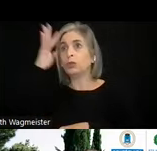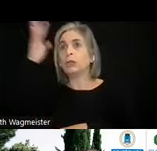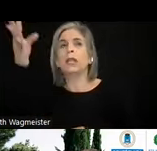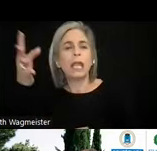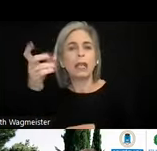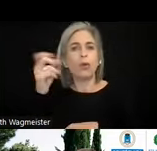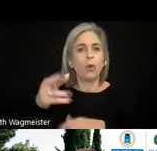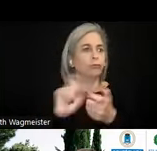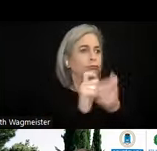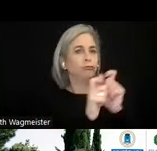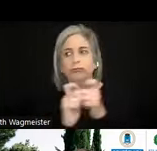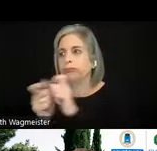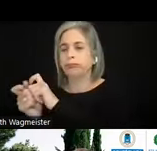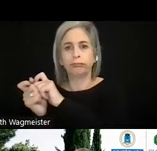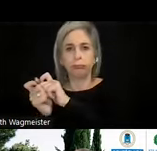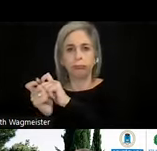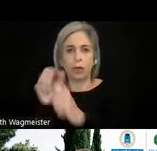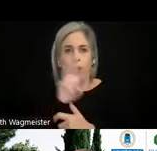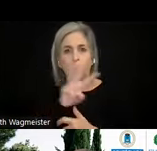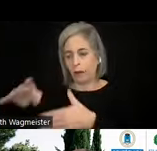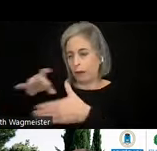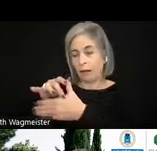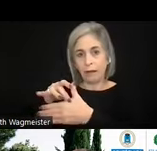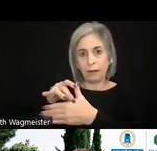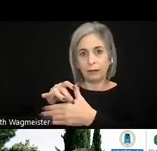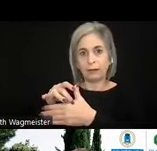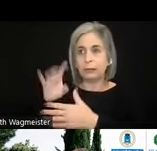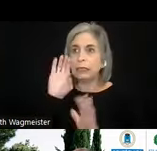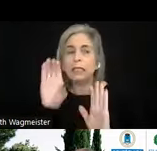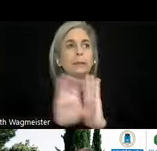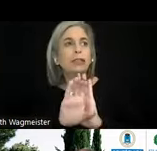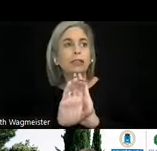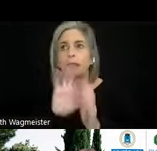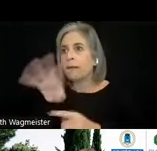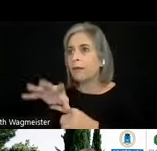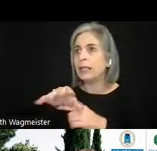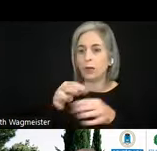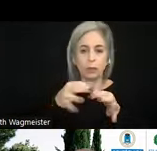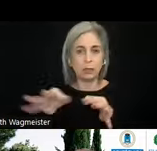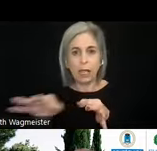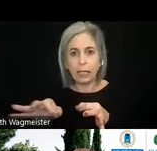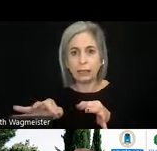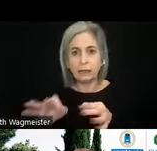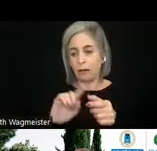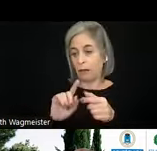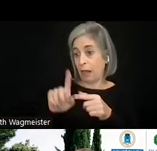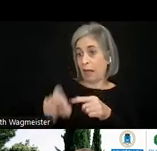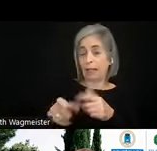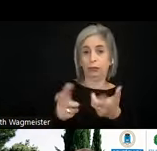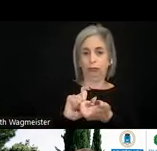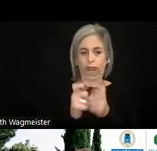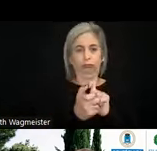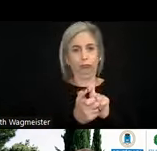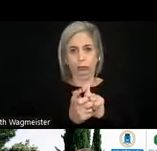modify web content, videos, text, then it has to conform to a minimum set of requirements